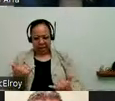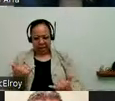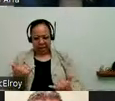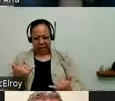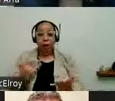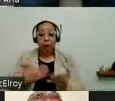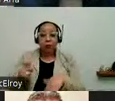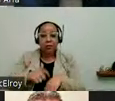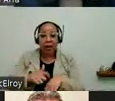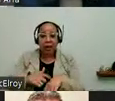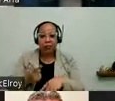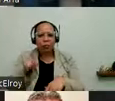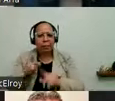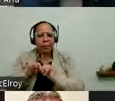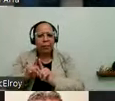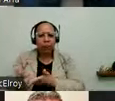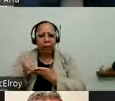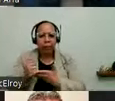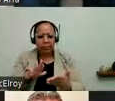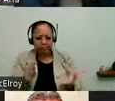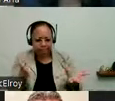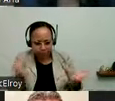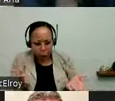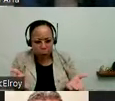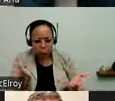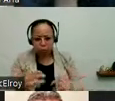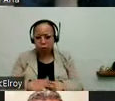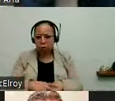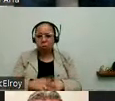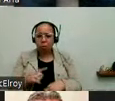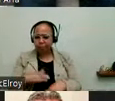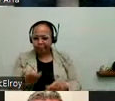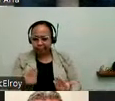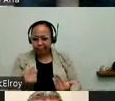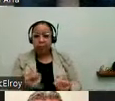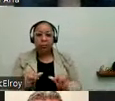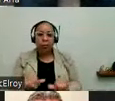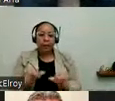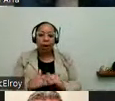After time you mentor to help encourage you or take you out of your comfort zone. And I hope that everybody at this meeting today has a mentor who